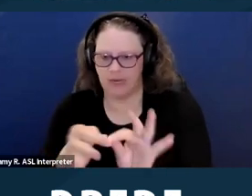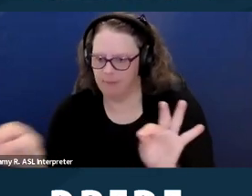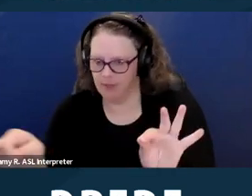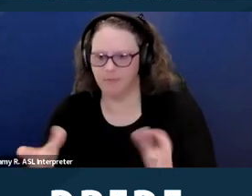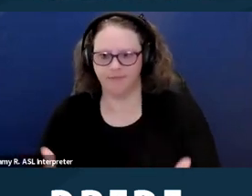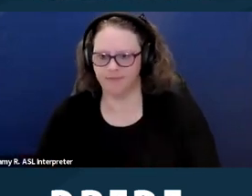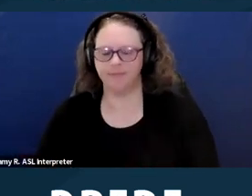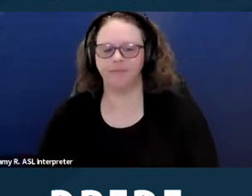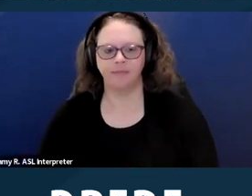Next slide please.